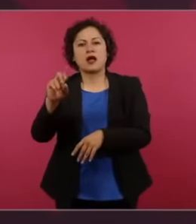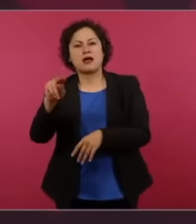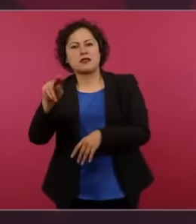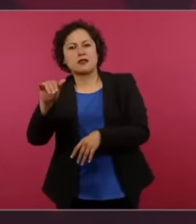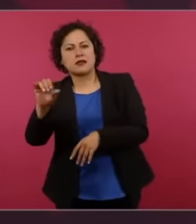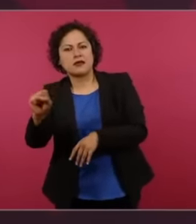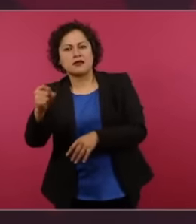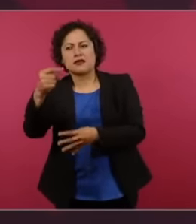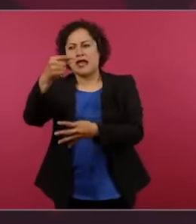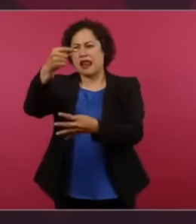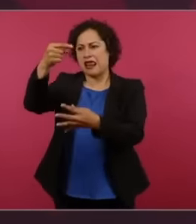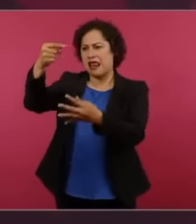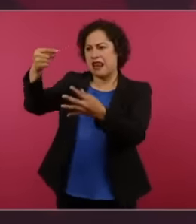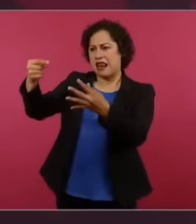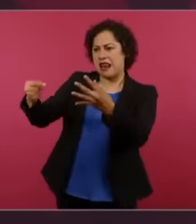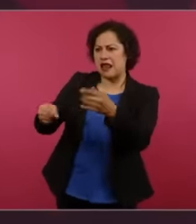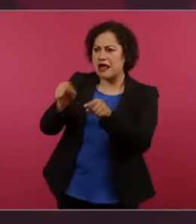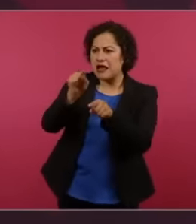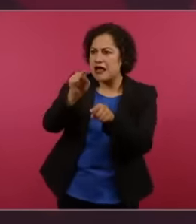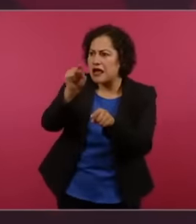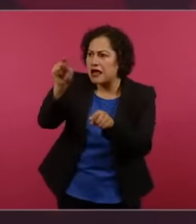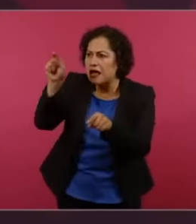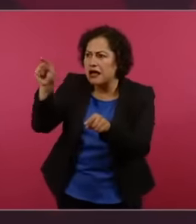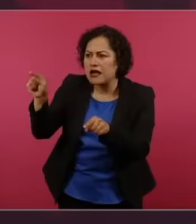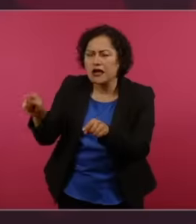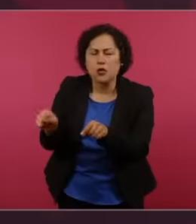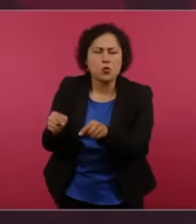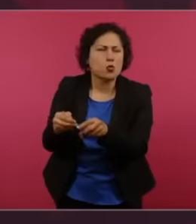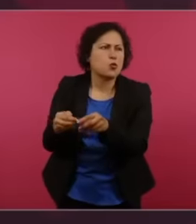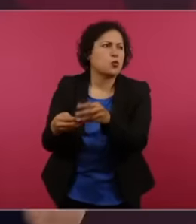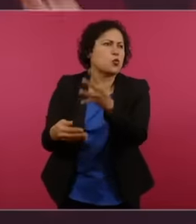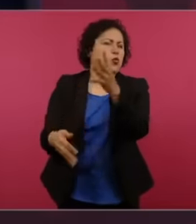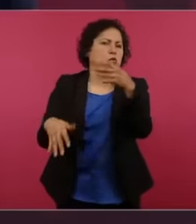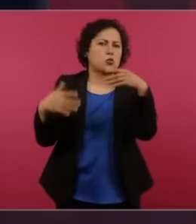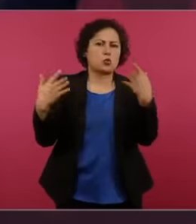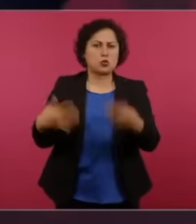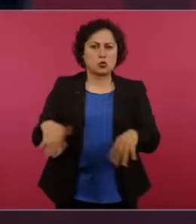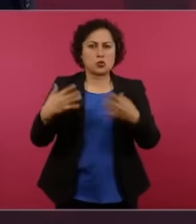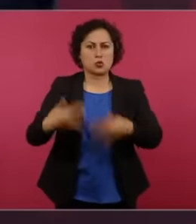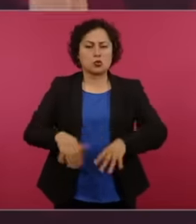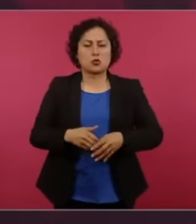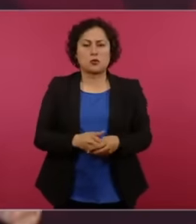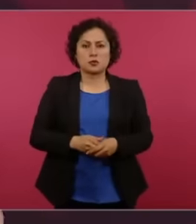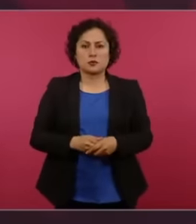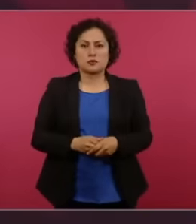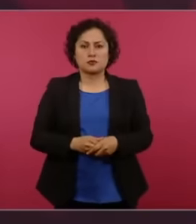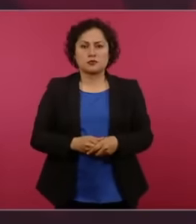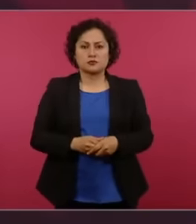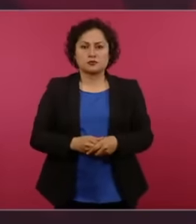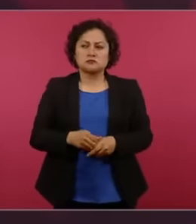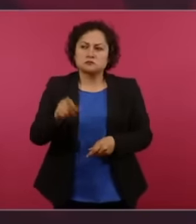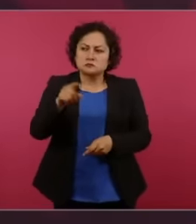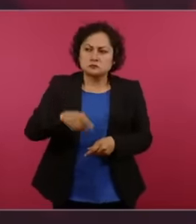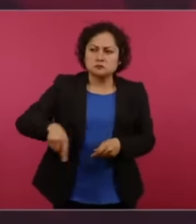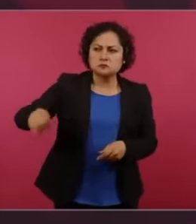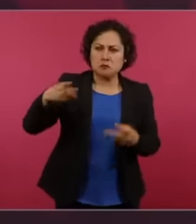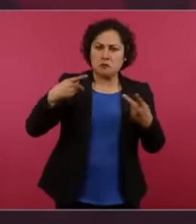etcetera the most famous